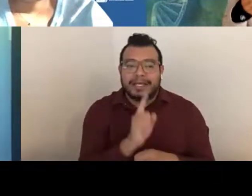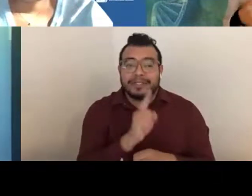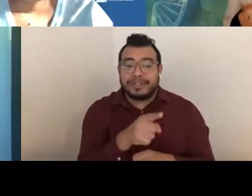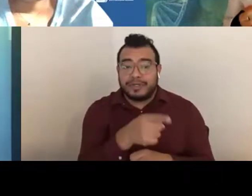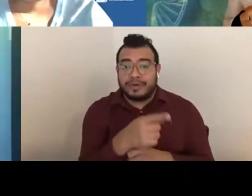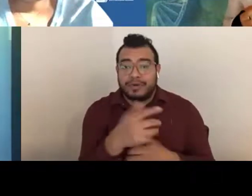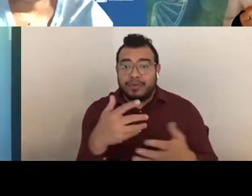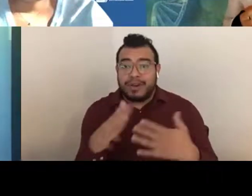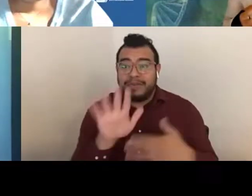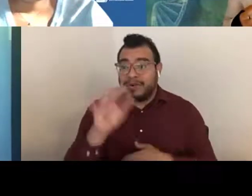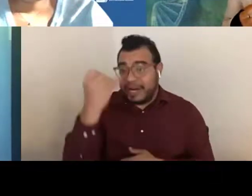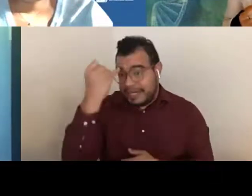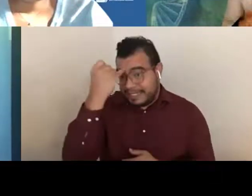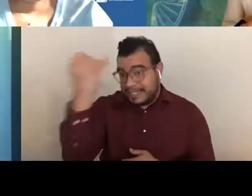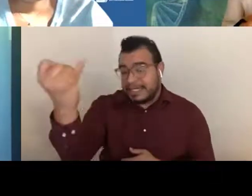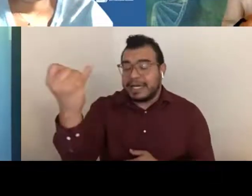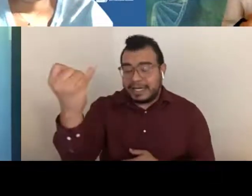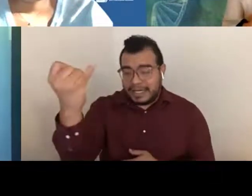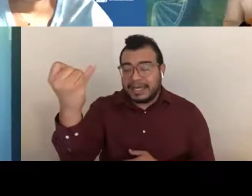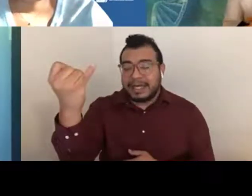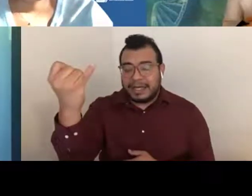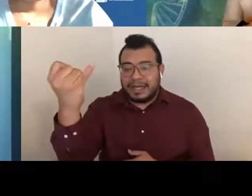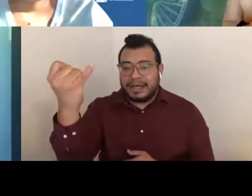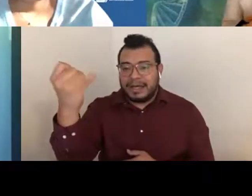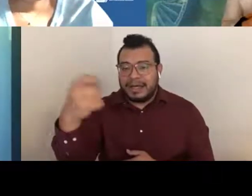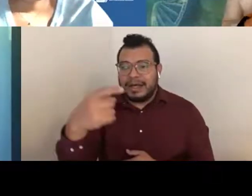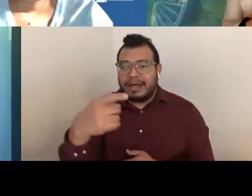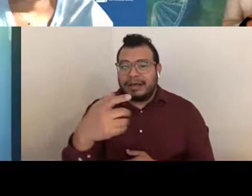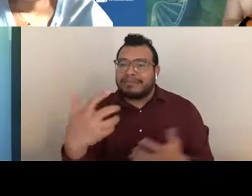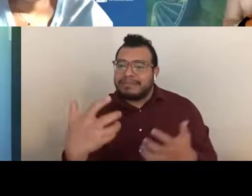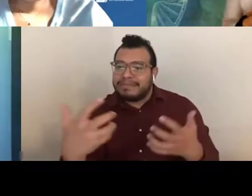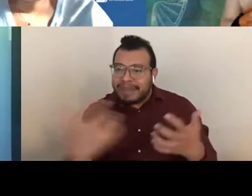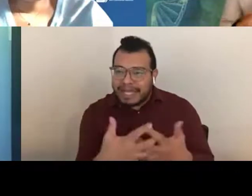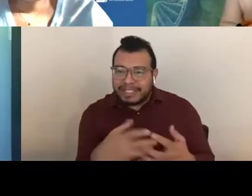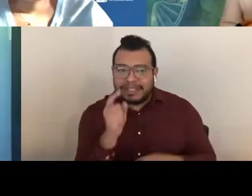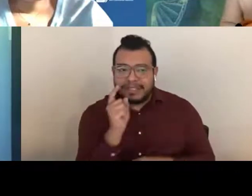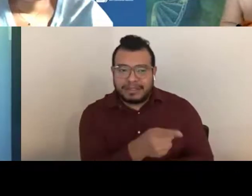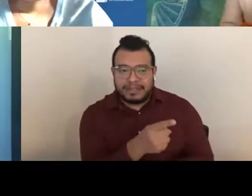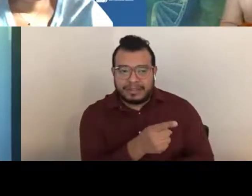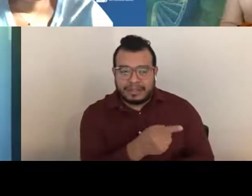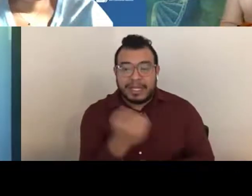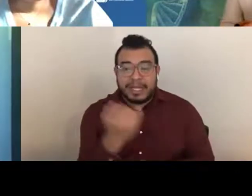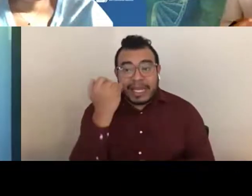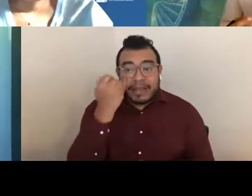that you have that you're going to put in fits, because if you submit an application